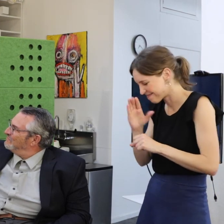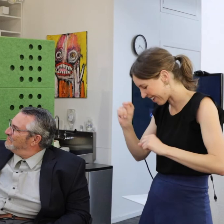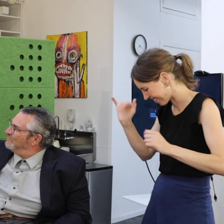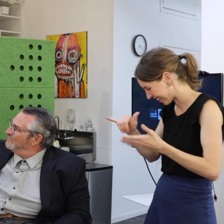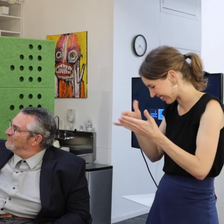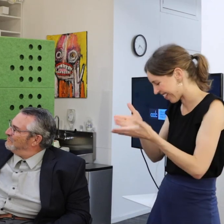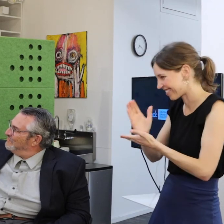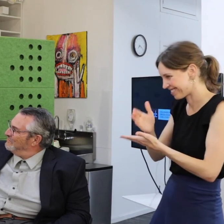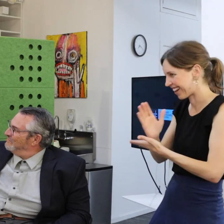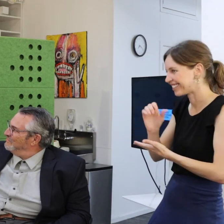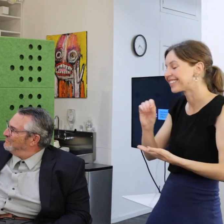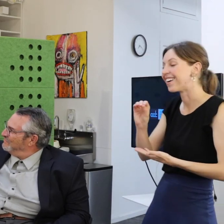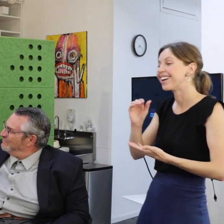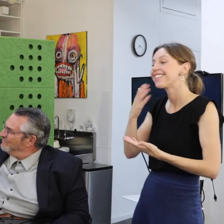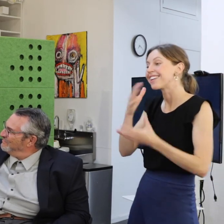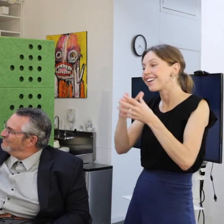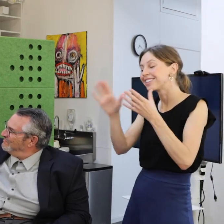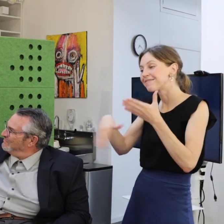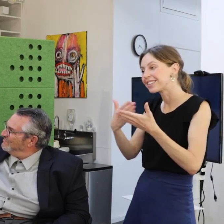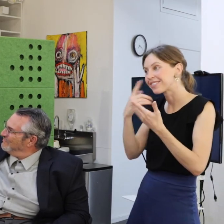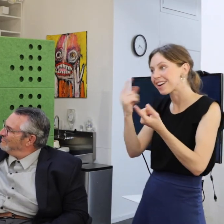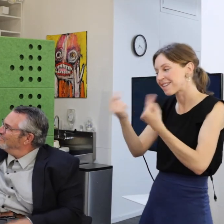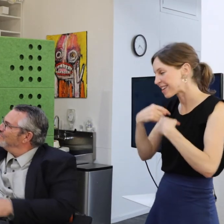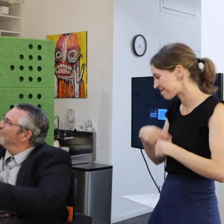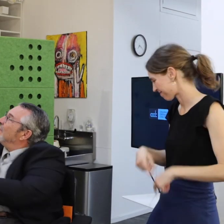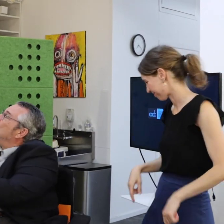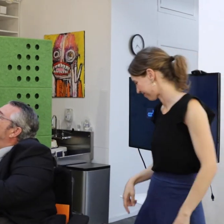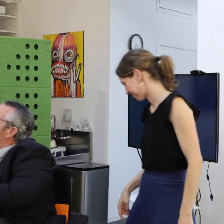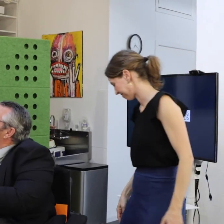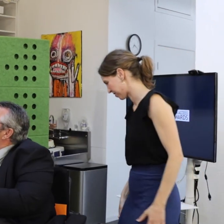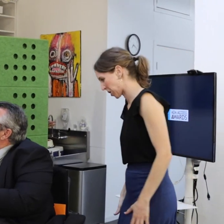That's okay so thank you all so much for coming.